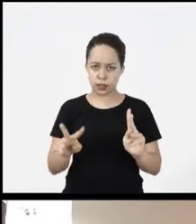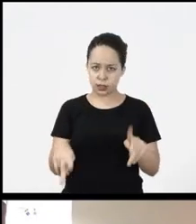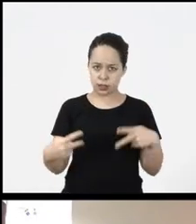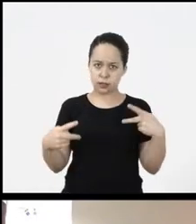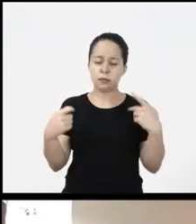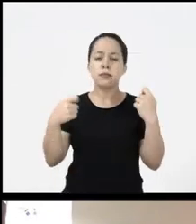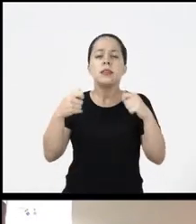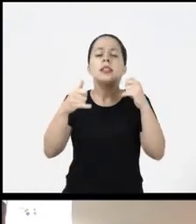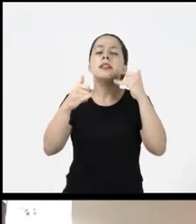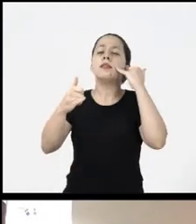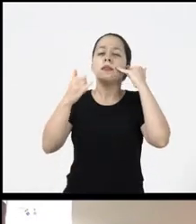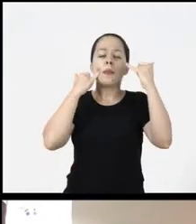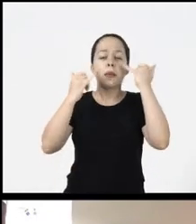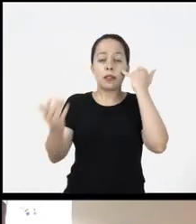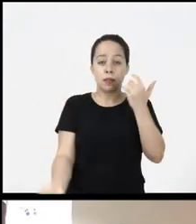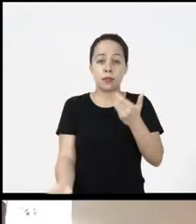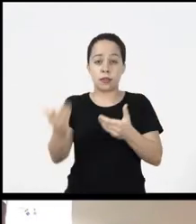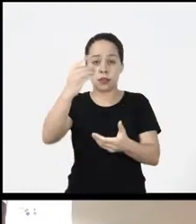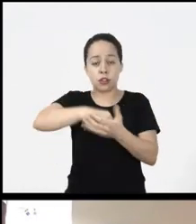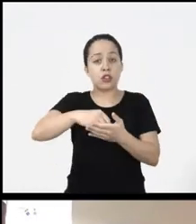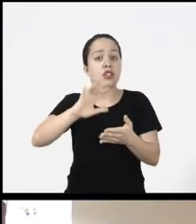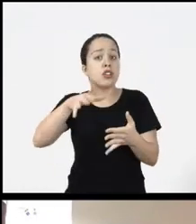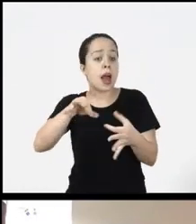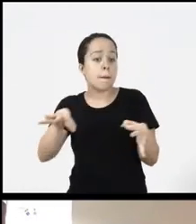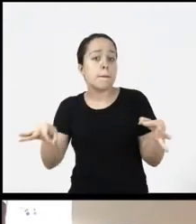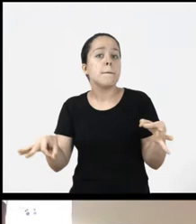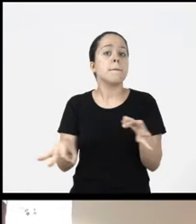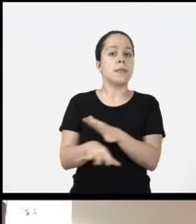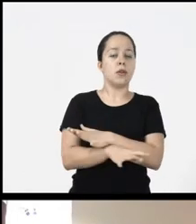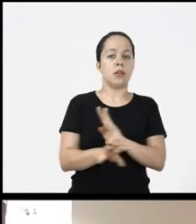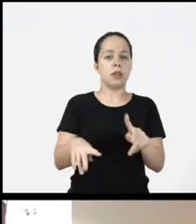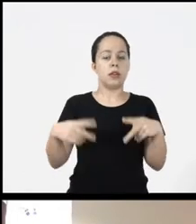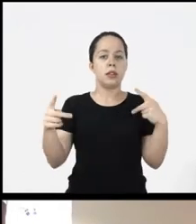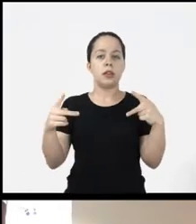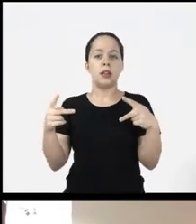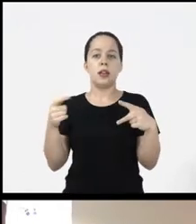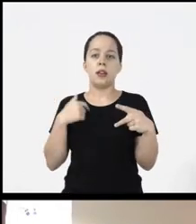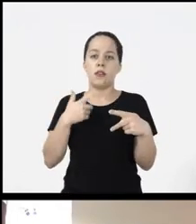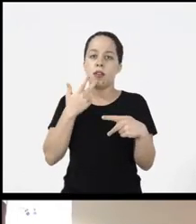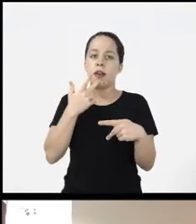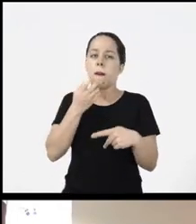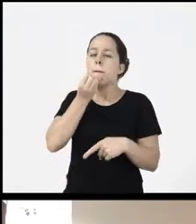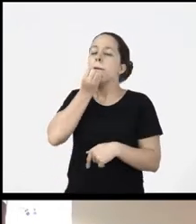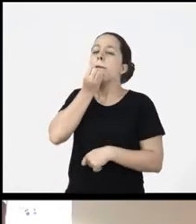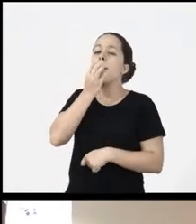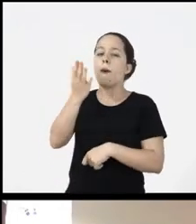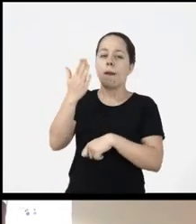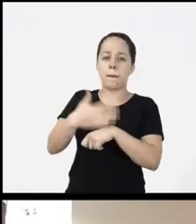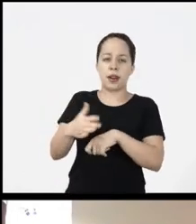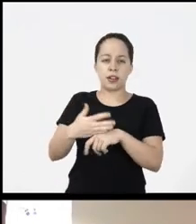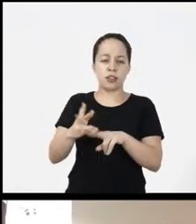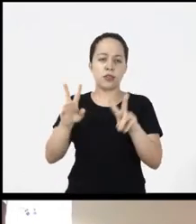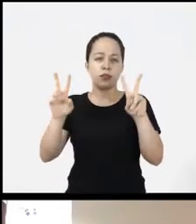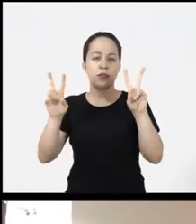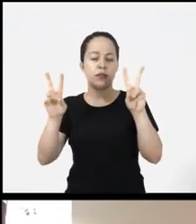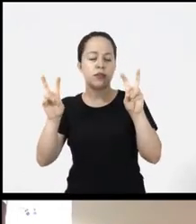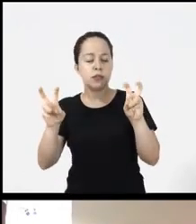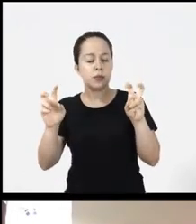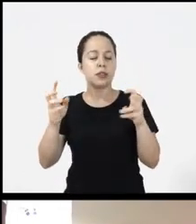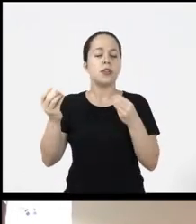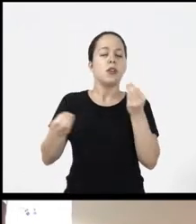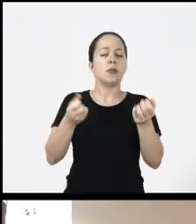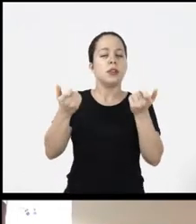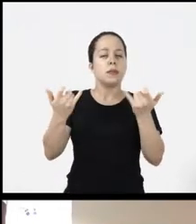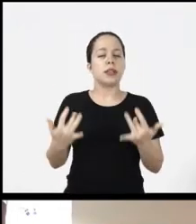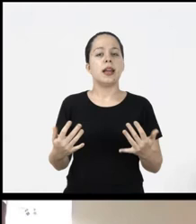links is that this information is already the link and not I put good practices for describing links: